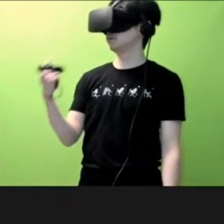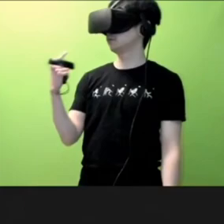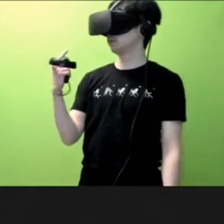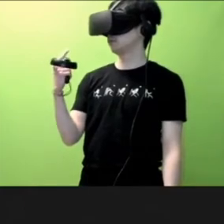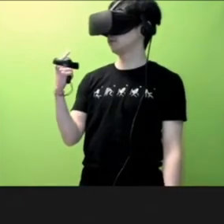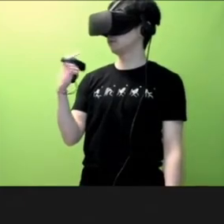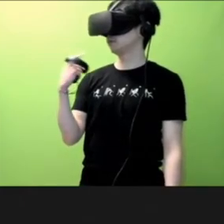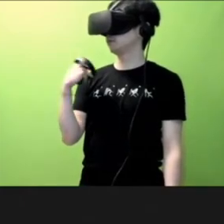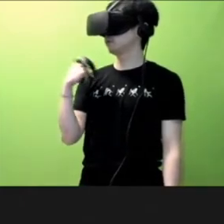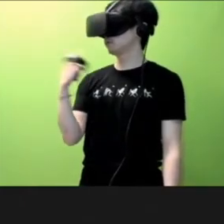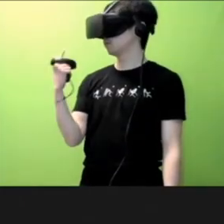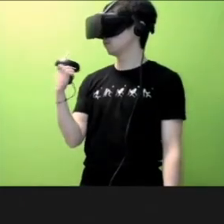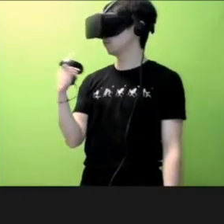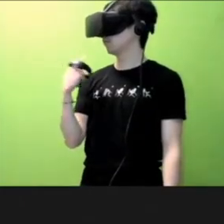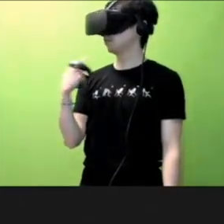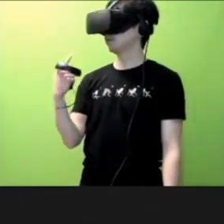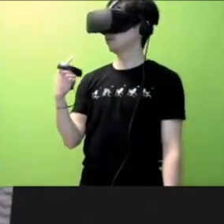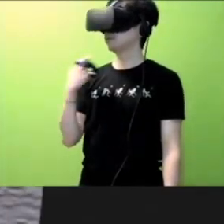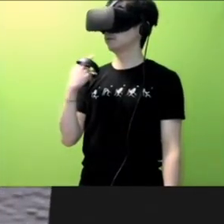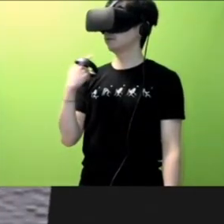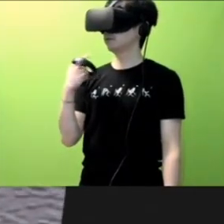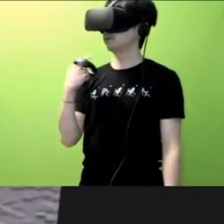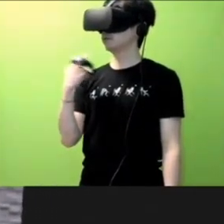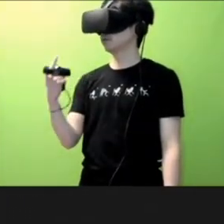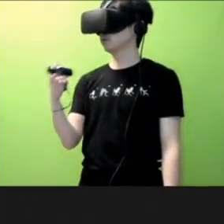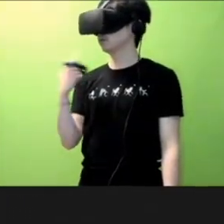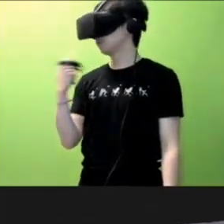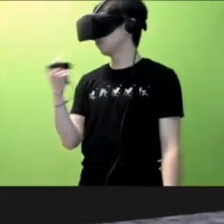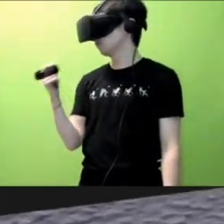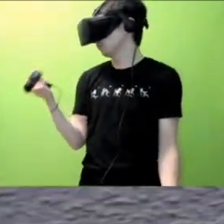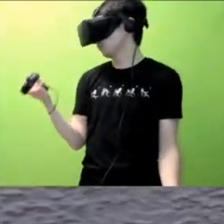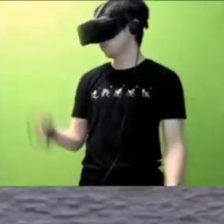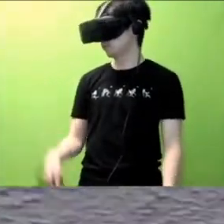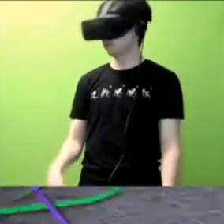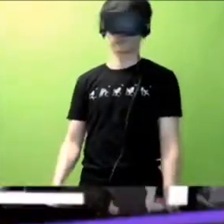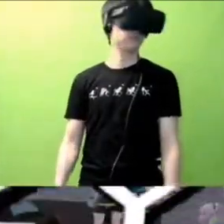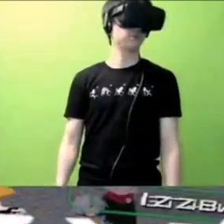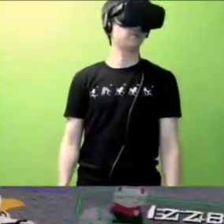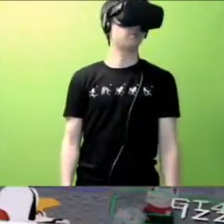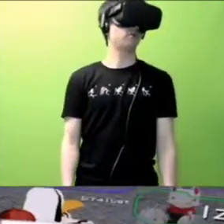Say/Tell